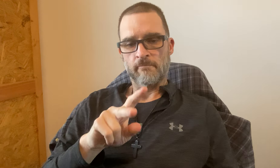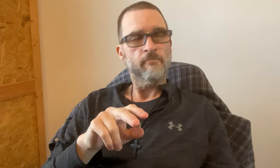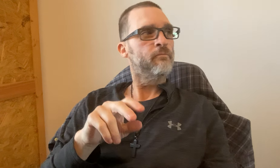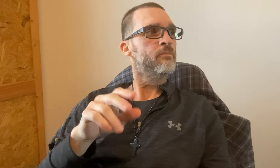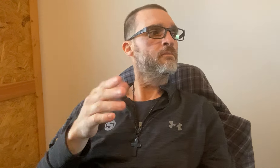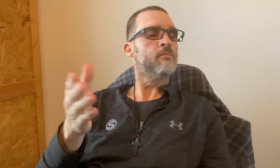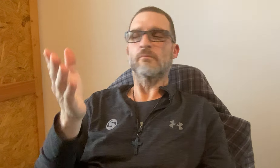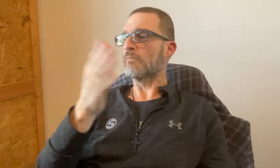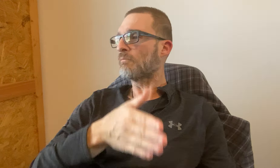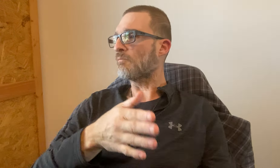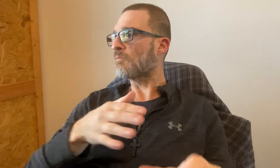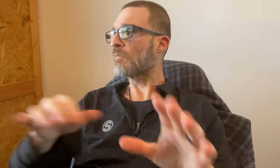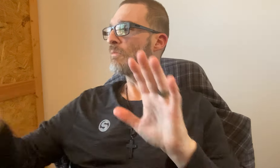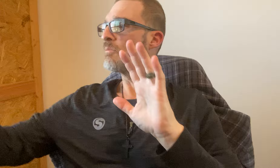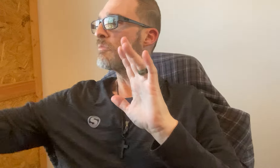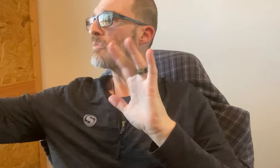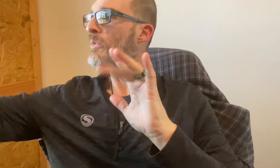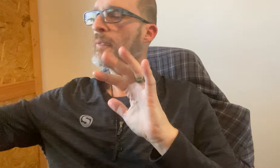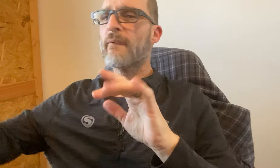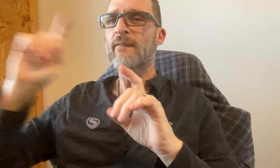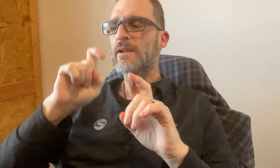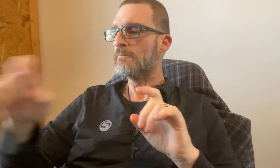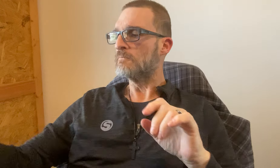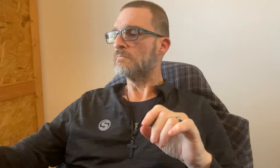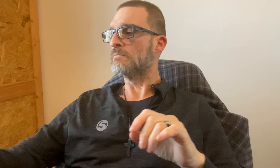Okay, Okay, Okay Next..